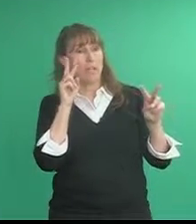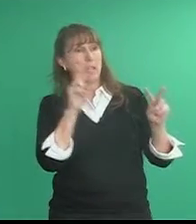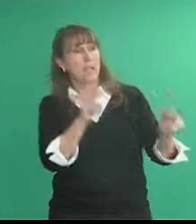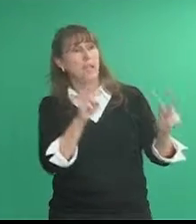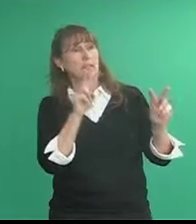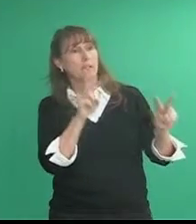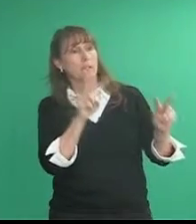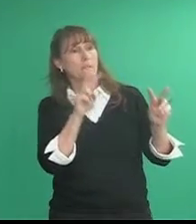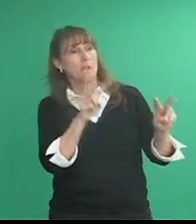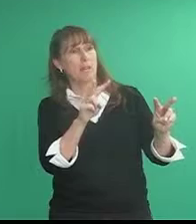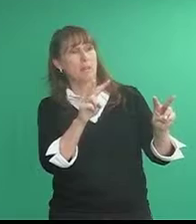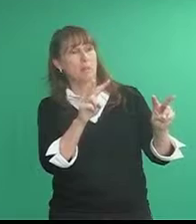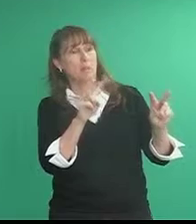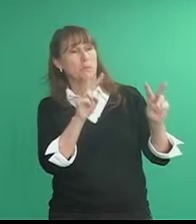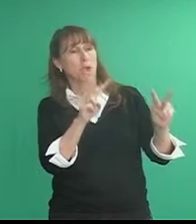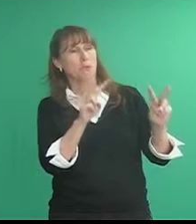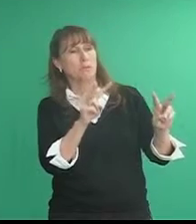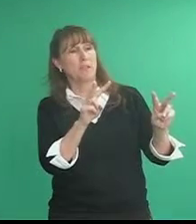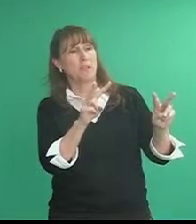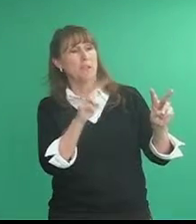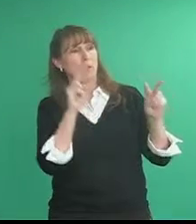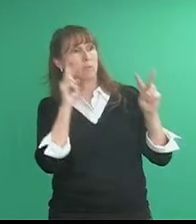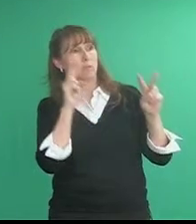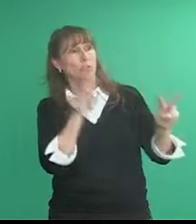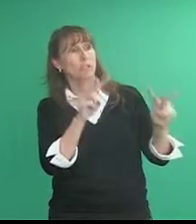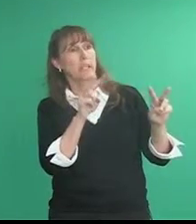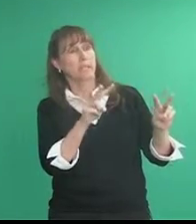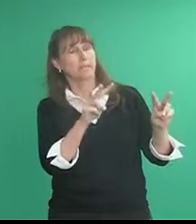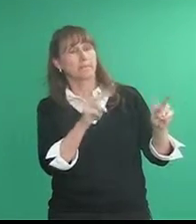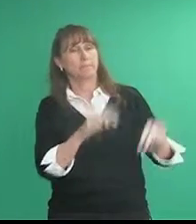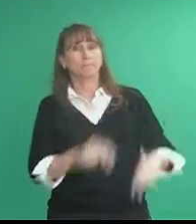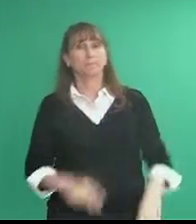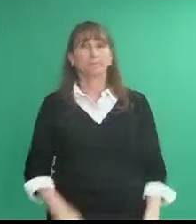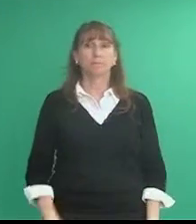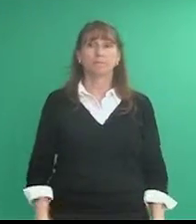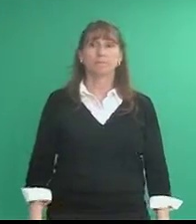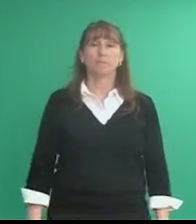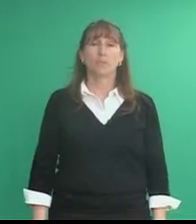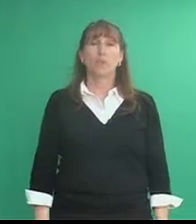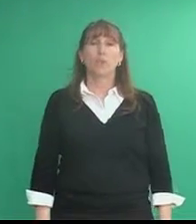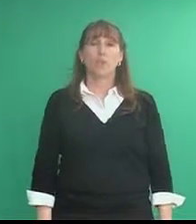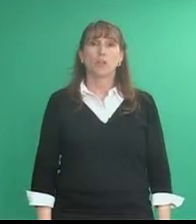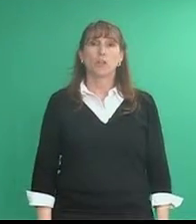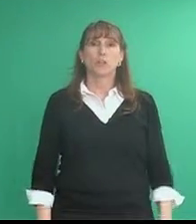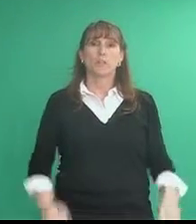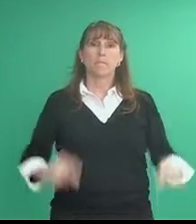and then it comes out with palms facing out. look at hurt